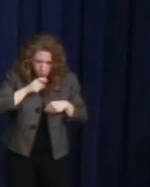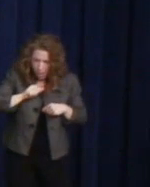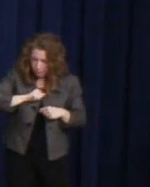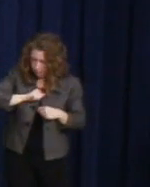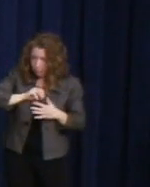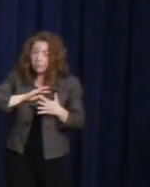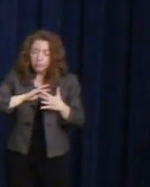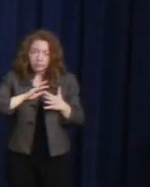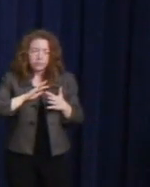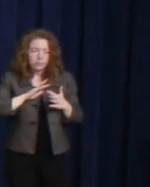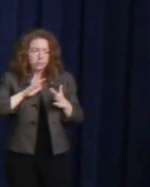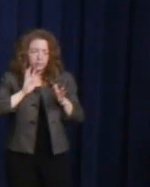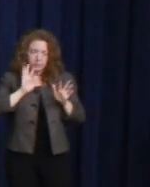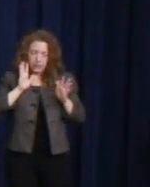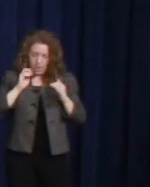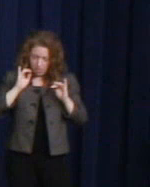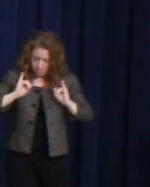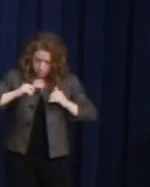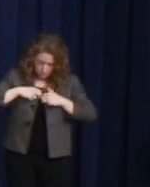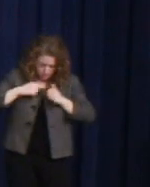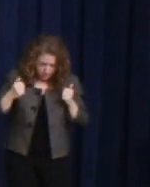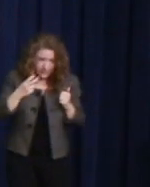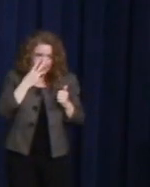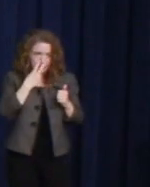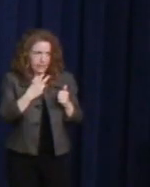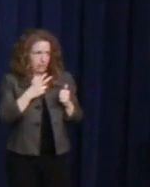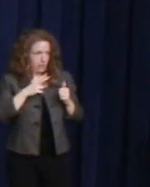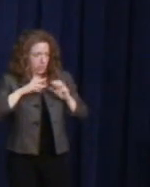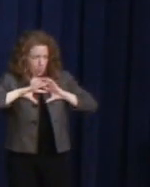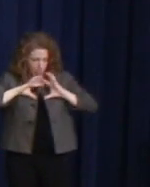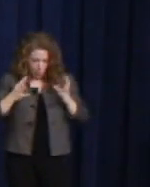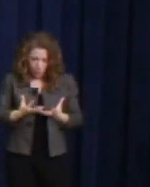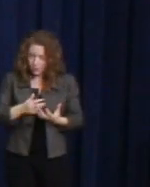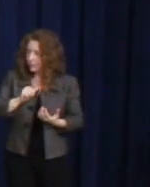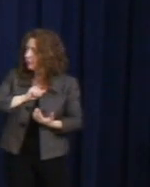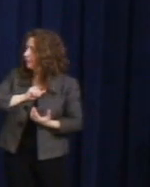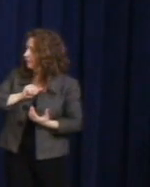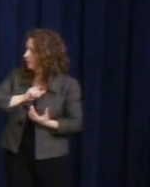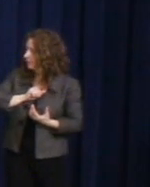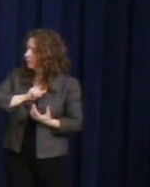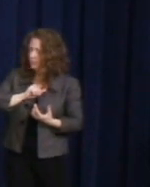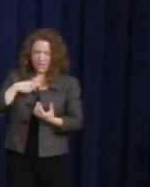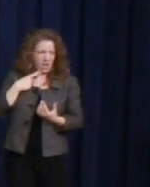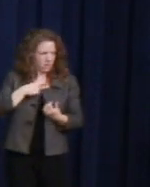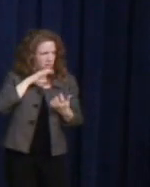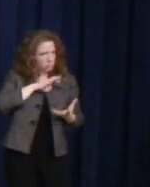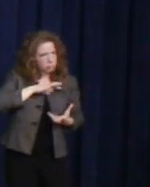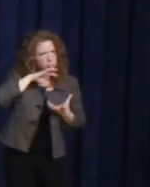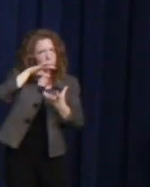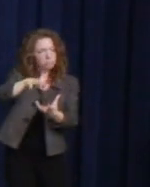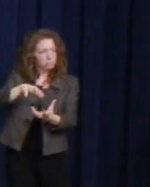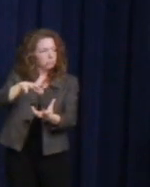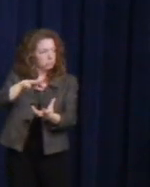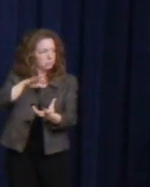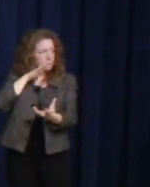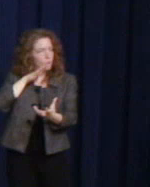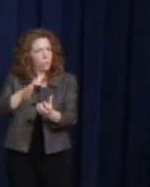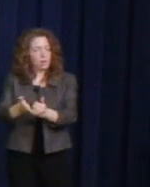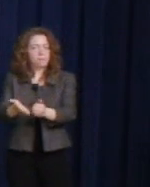their authentic selves, as part of the solution. And that's incredibly exciting.